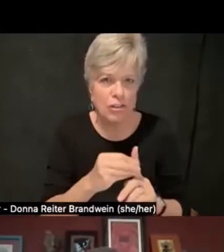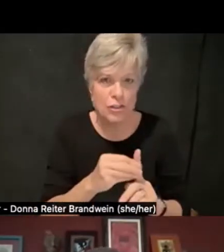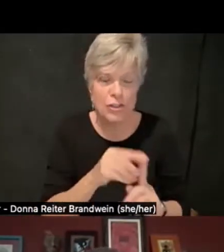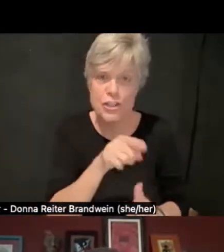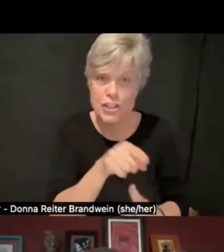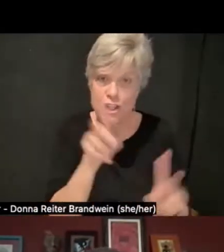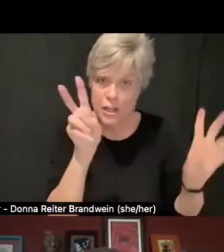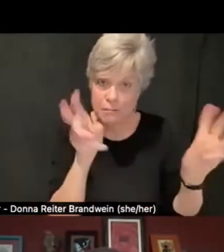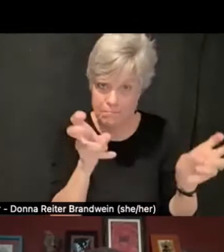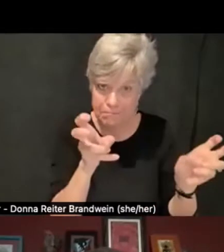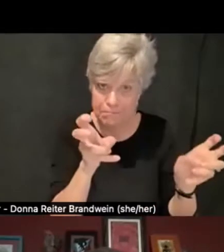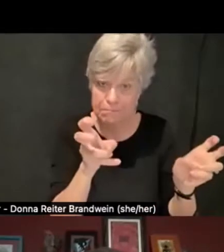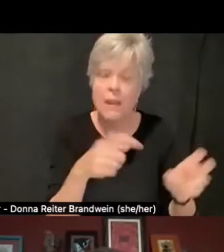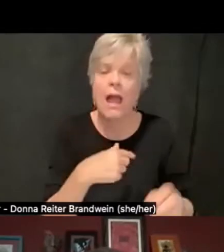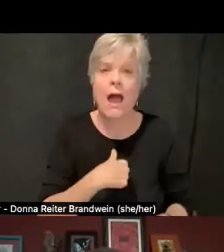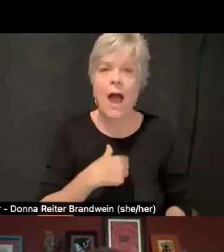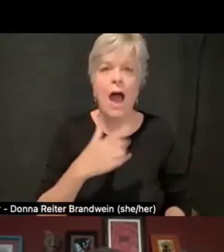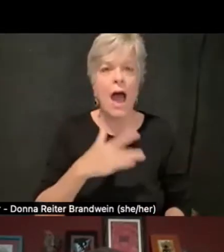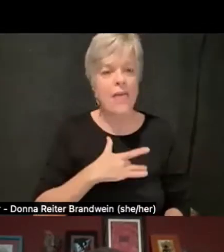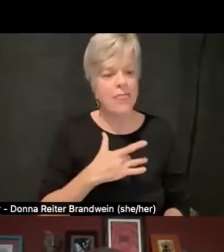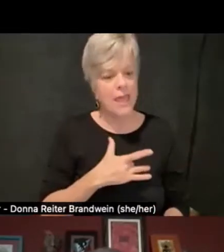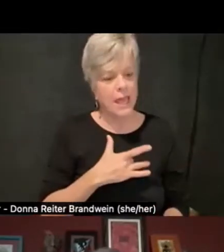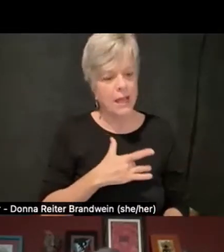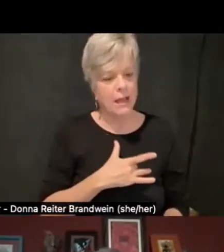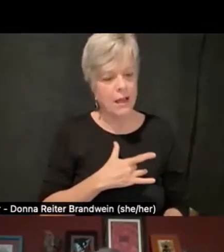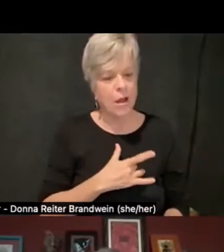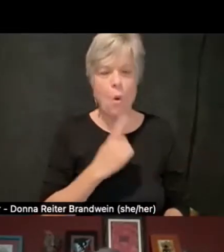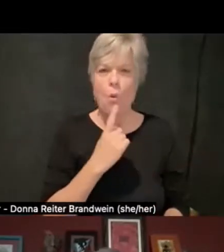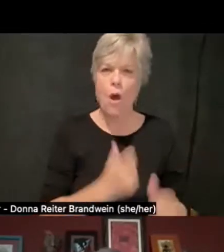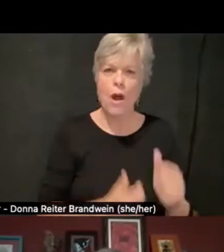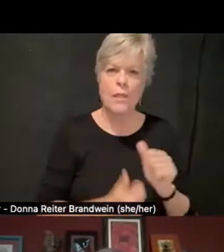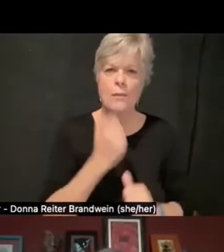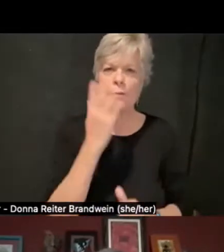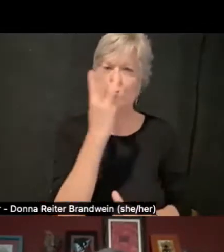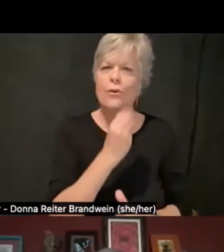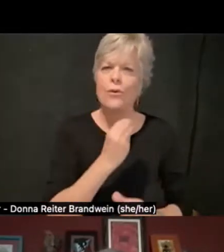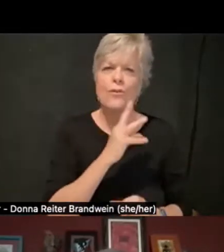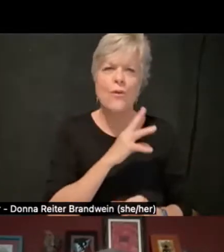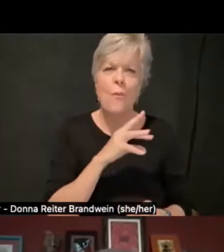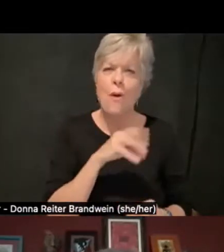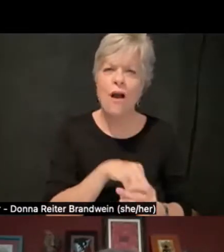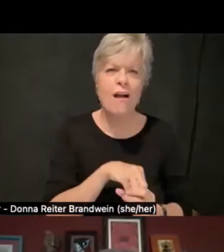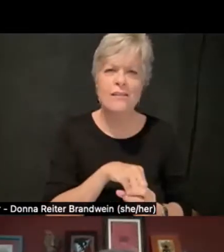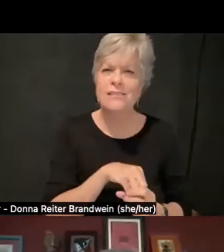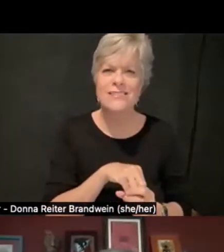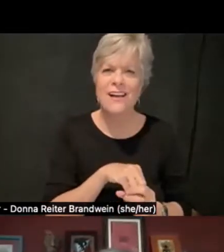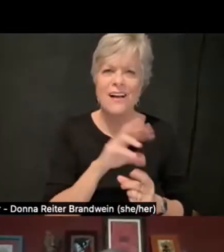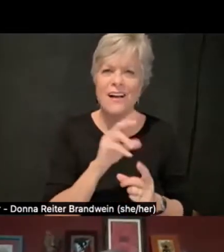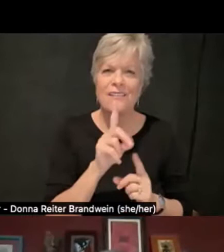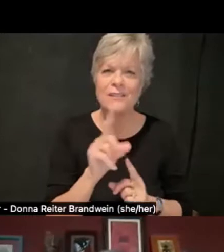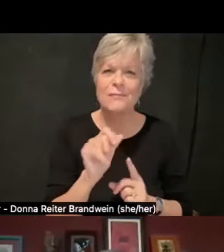And she said, quote, "I think that one of the most beautiful parts of disability culture is the intimacy